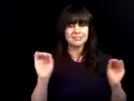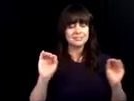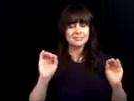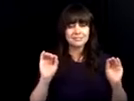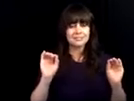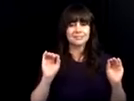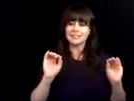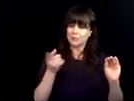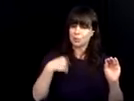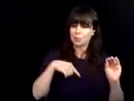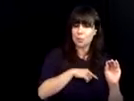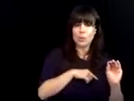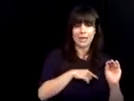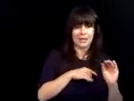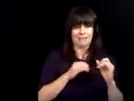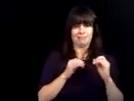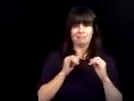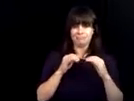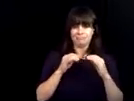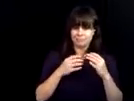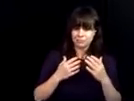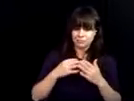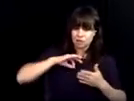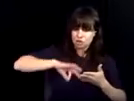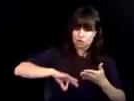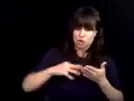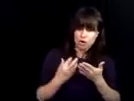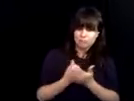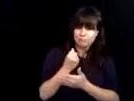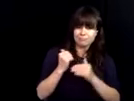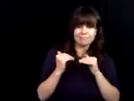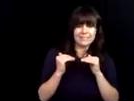people that disability does not mean